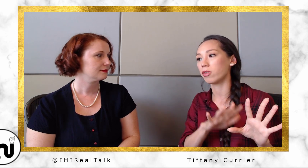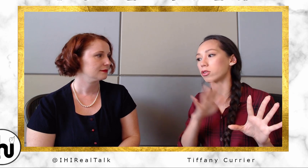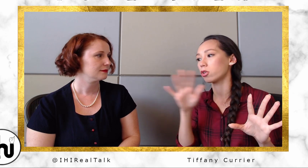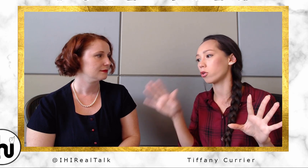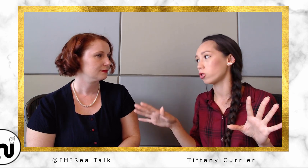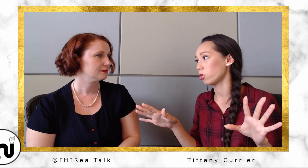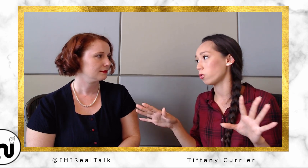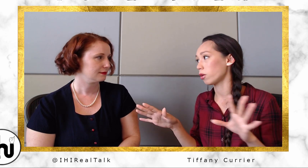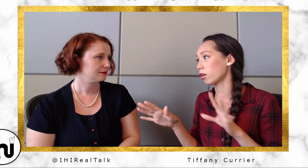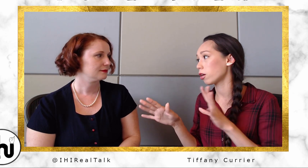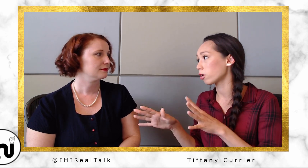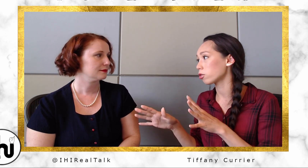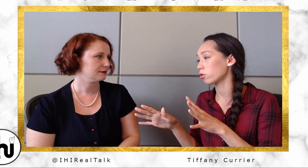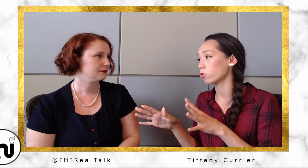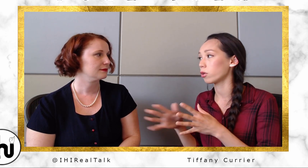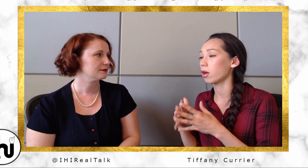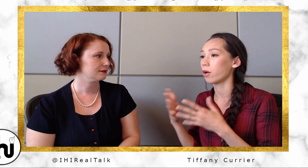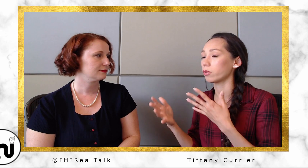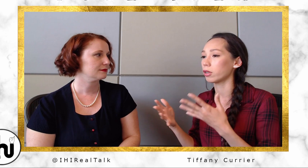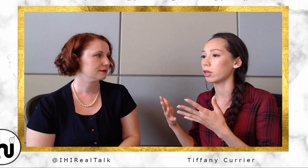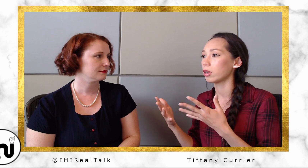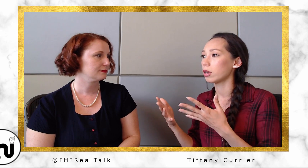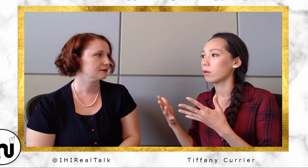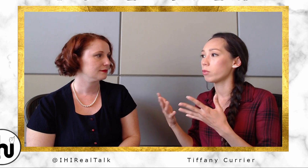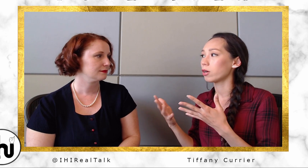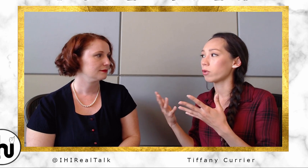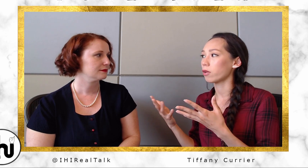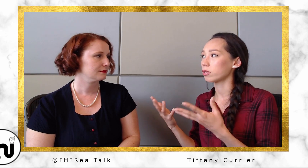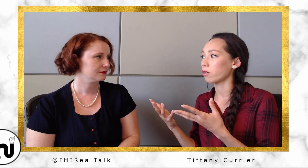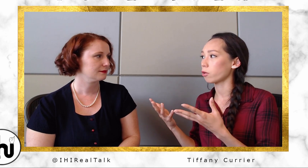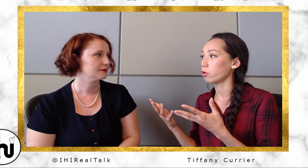to go to hearing students, who had not really been around the Deaf community,